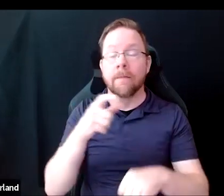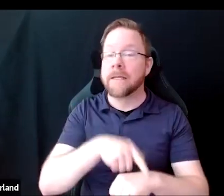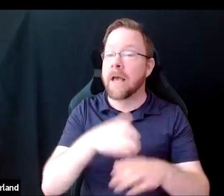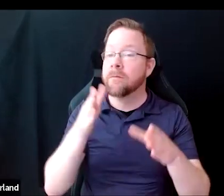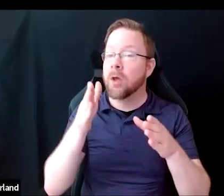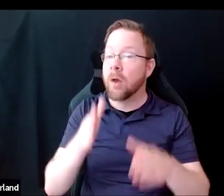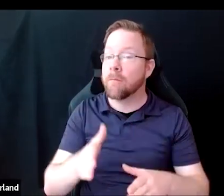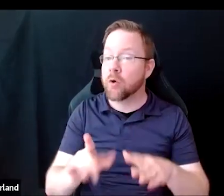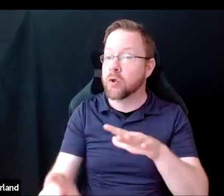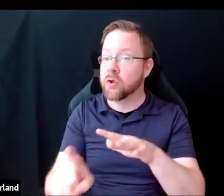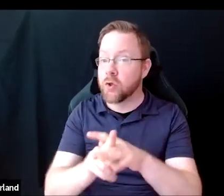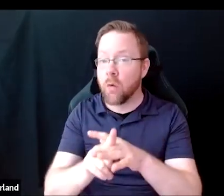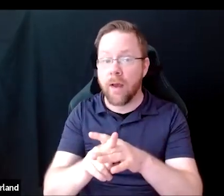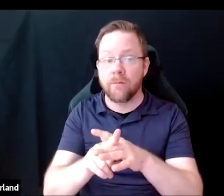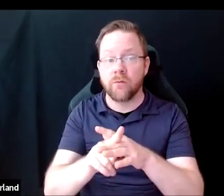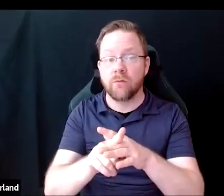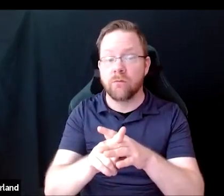to request accommodations.